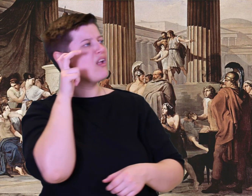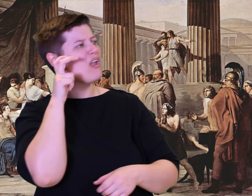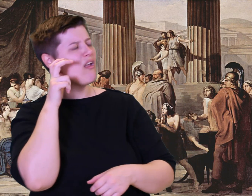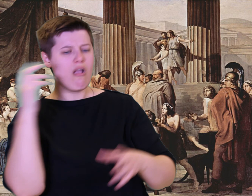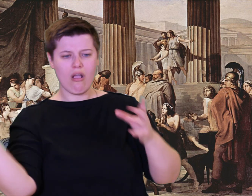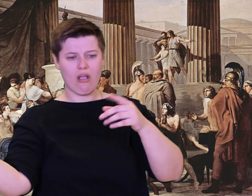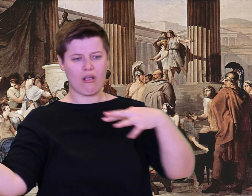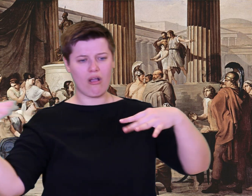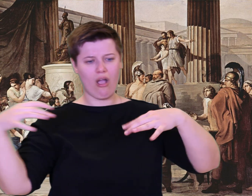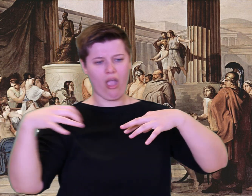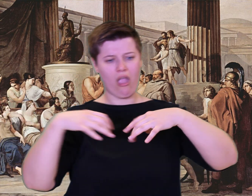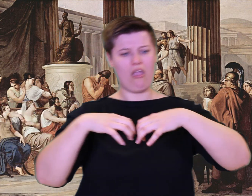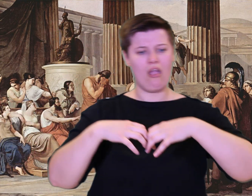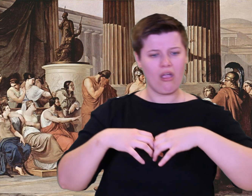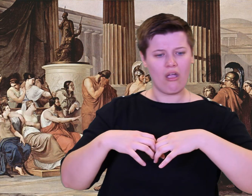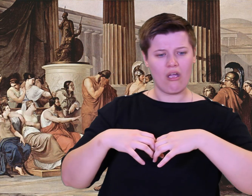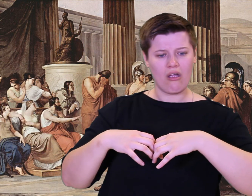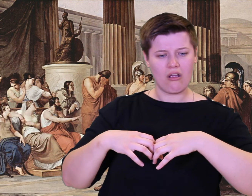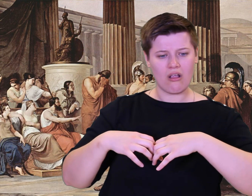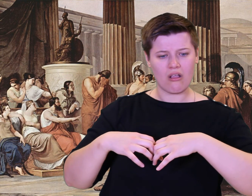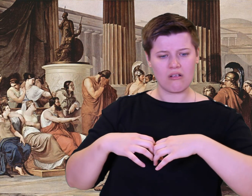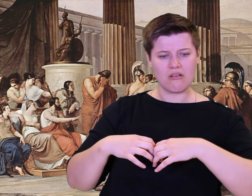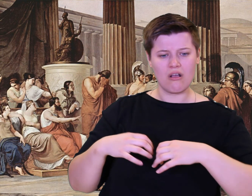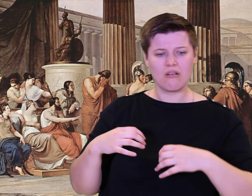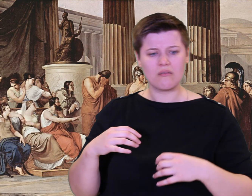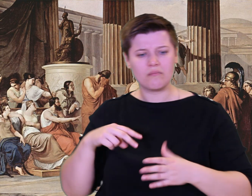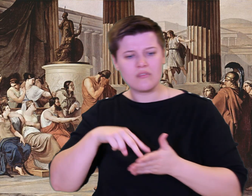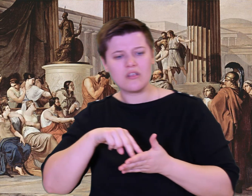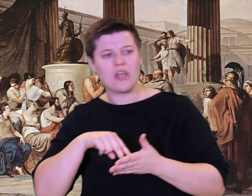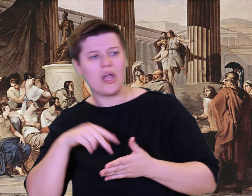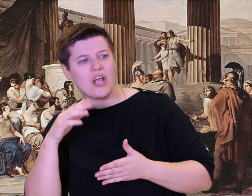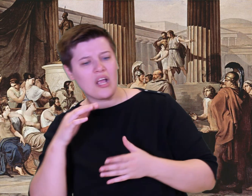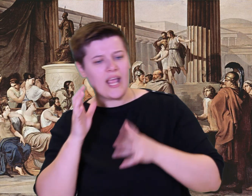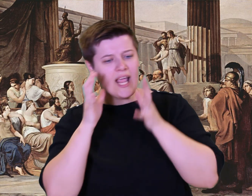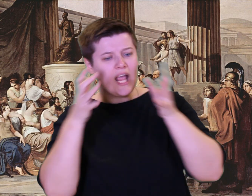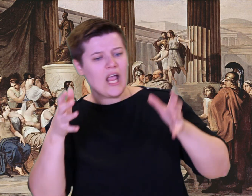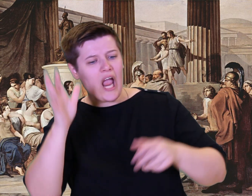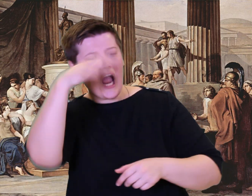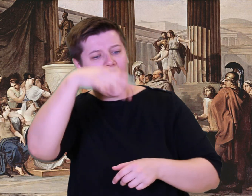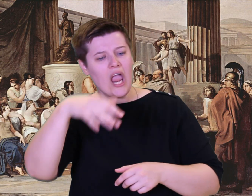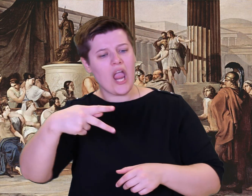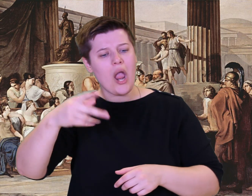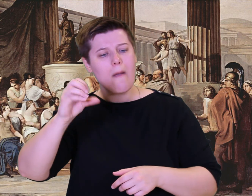from him and shouted to the Cyclops who lived in caves high up on the windy